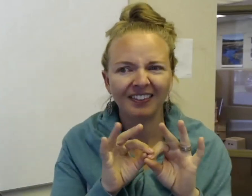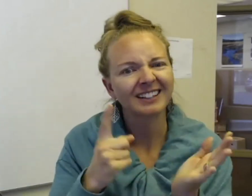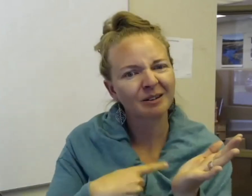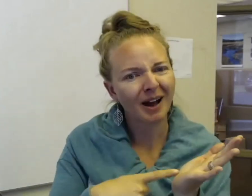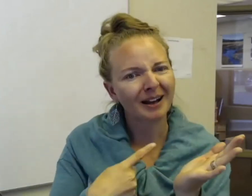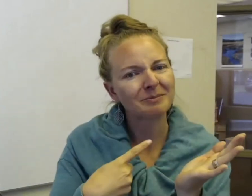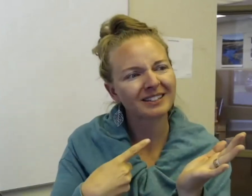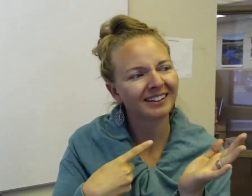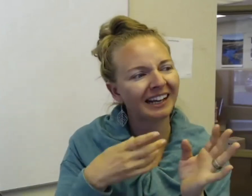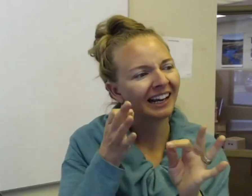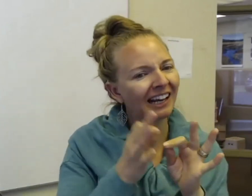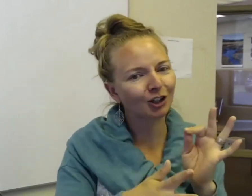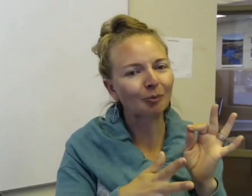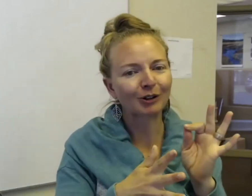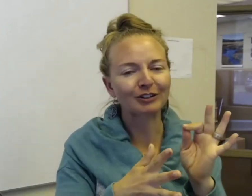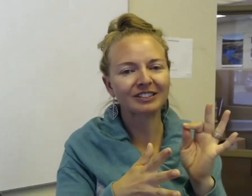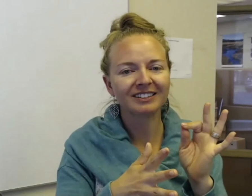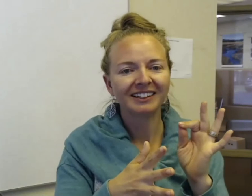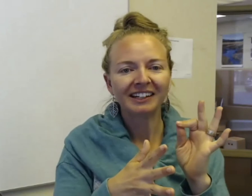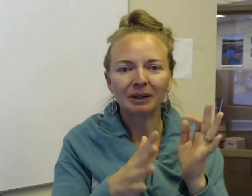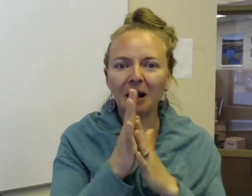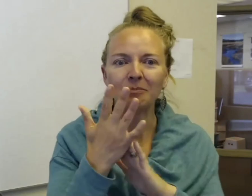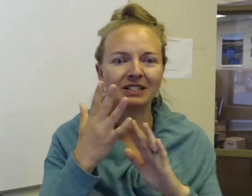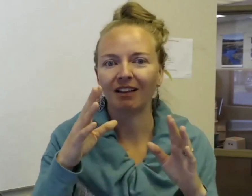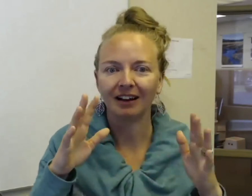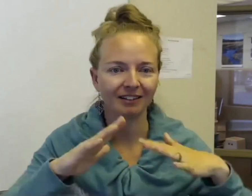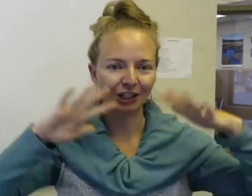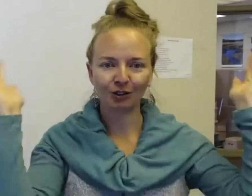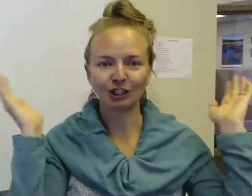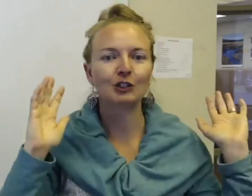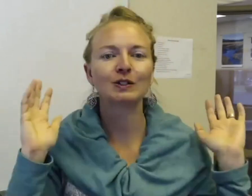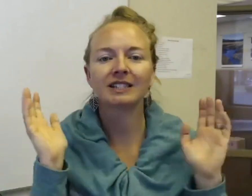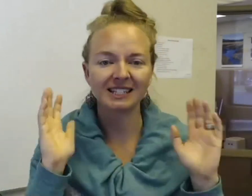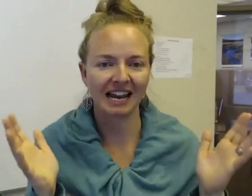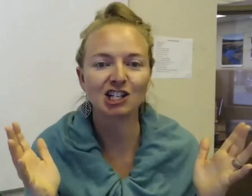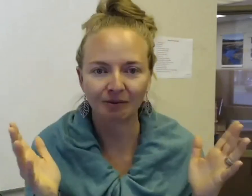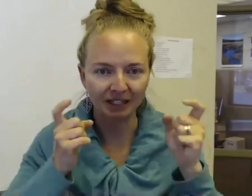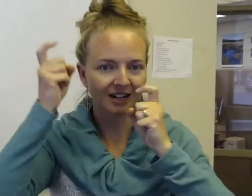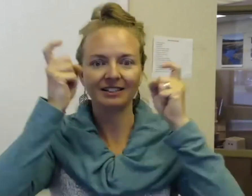And that sometimes interpreters become this like, you know, youth sensation because of